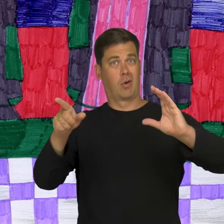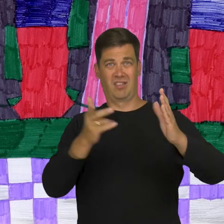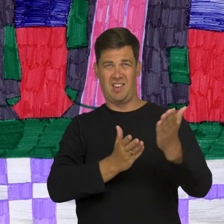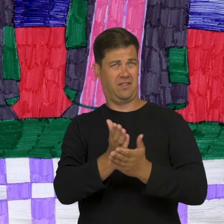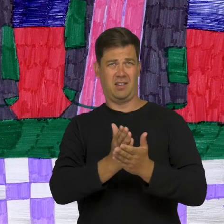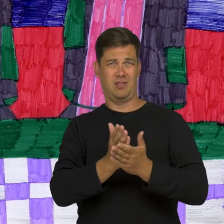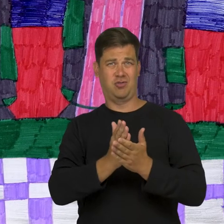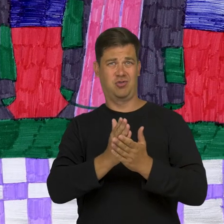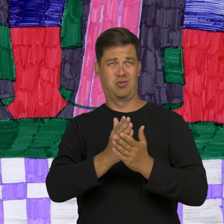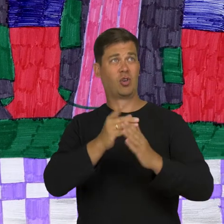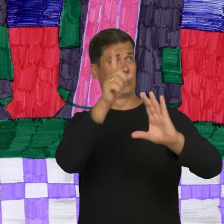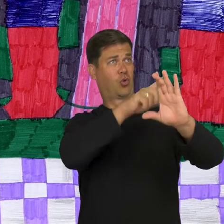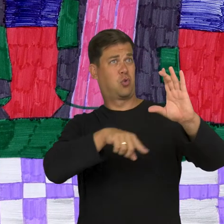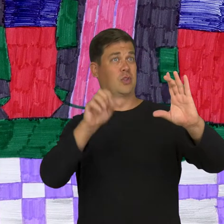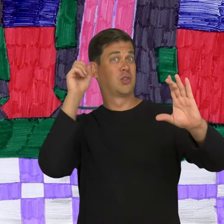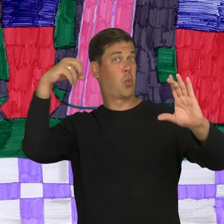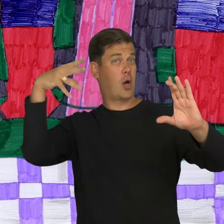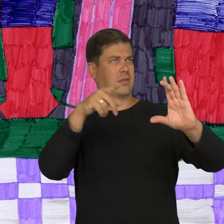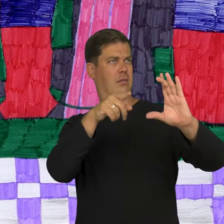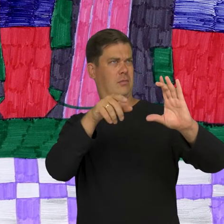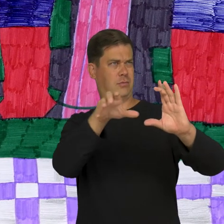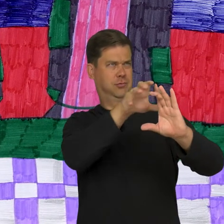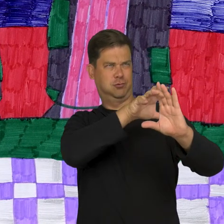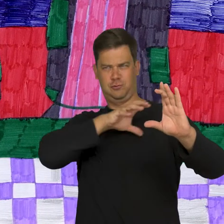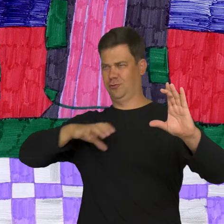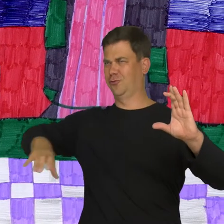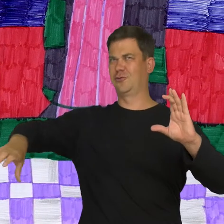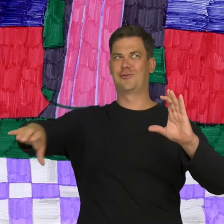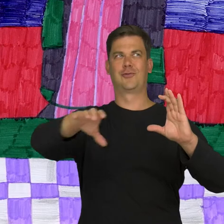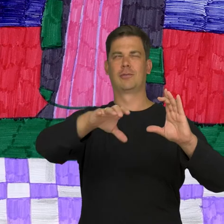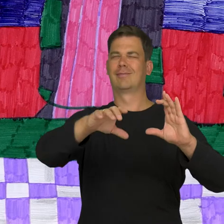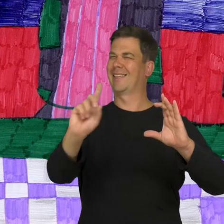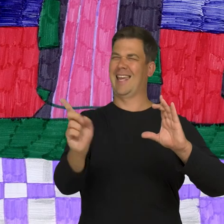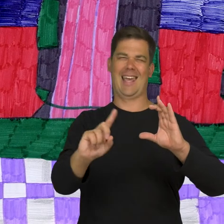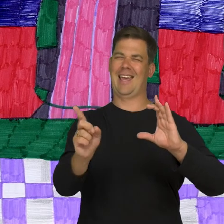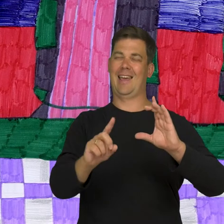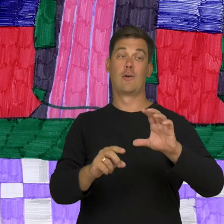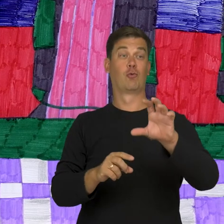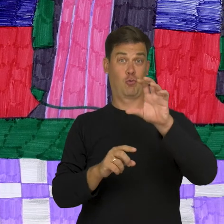and he didn't believe that the sun goes around the earth, but the planets and the earth rotate around the sun.